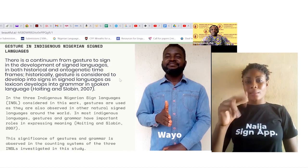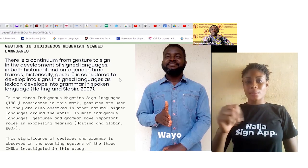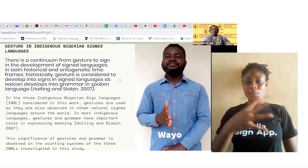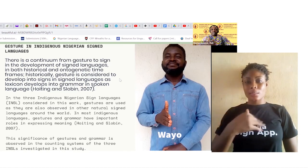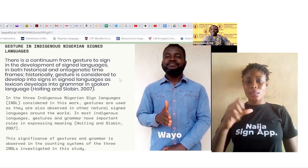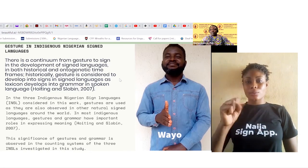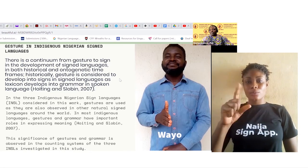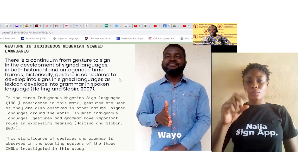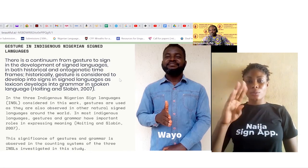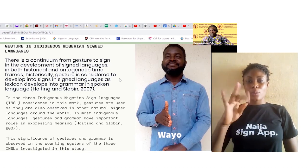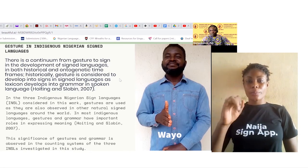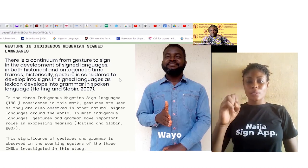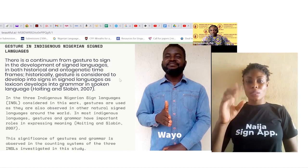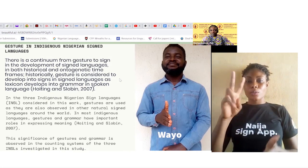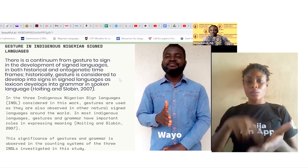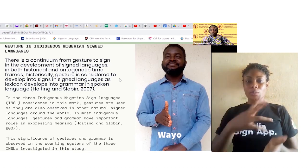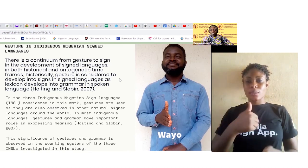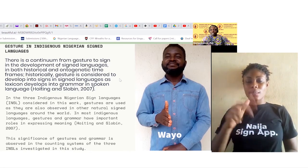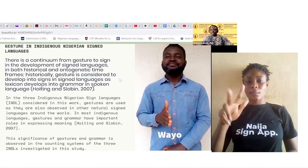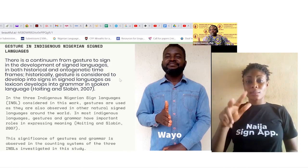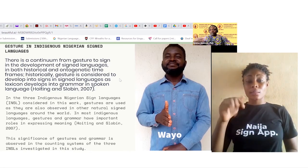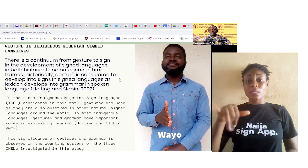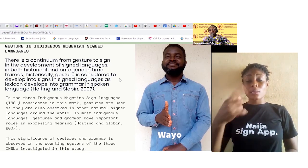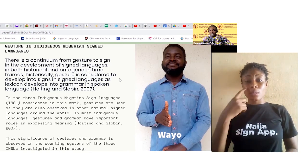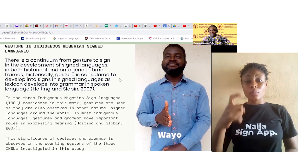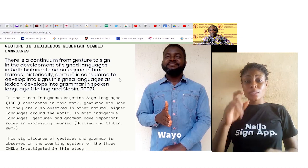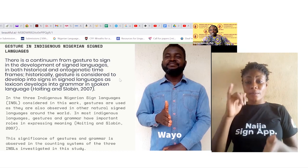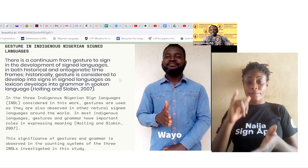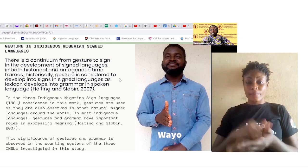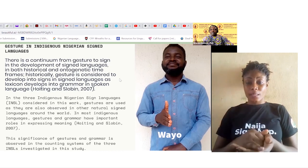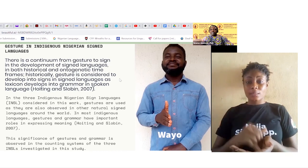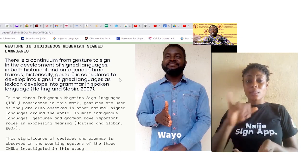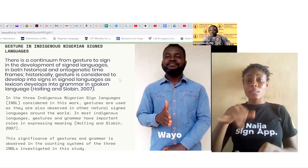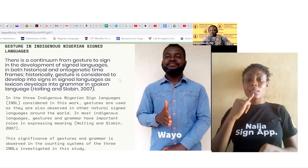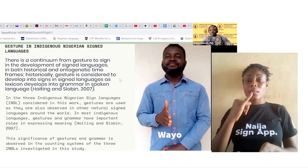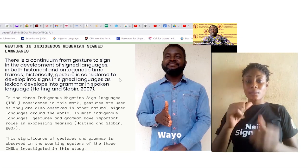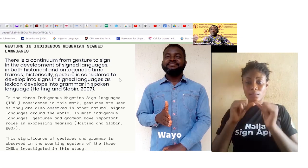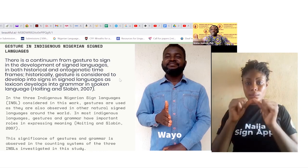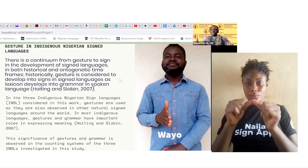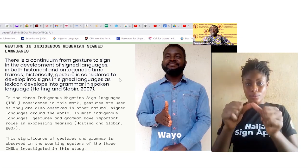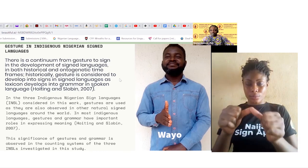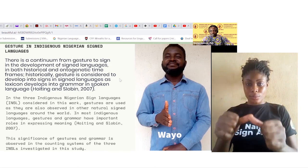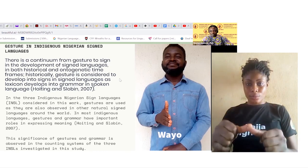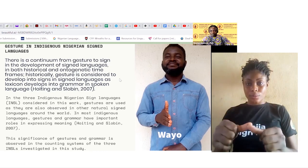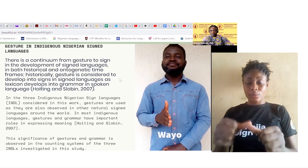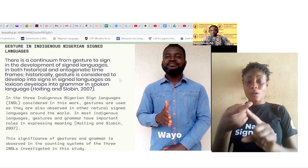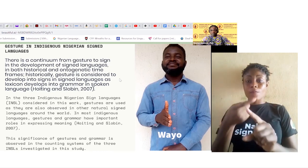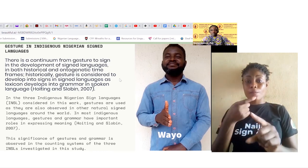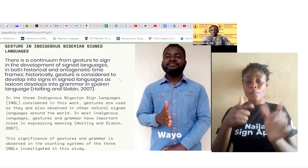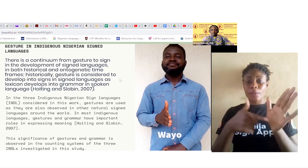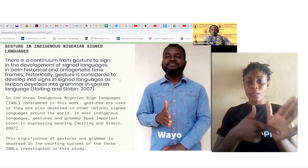there is a continuum from gesture to sign in the development of sign languages in